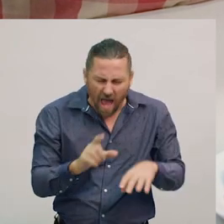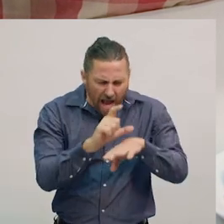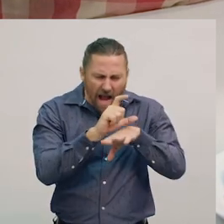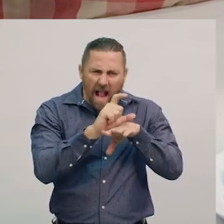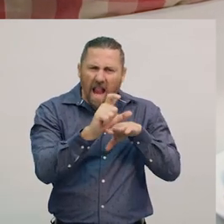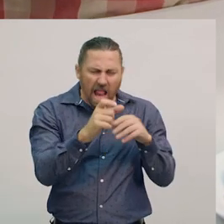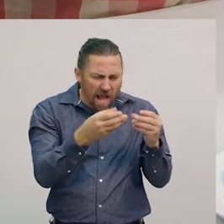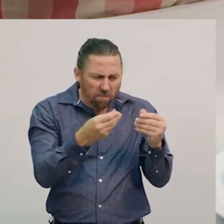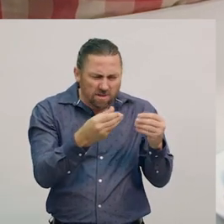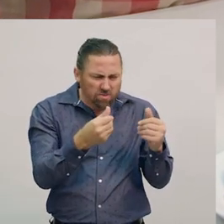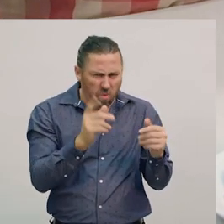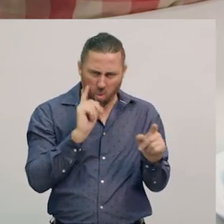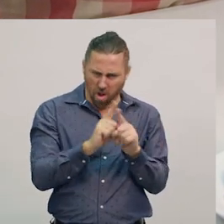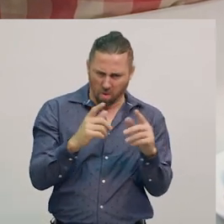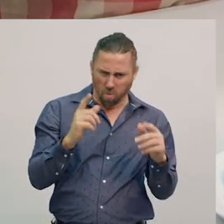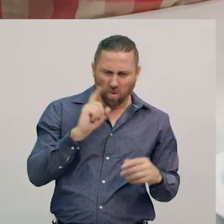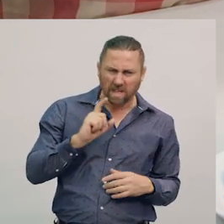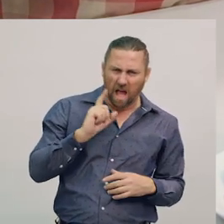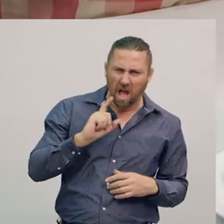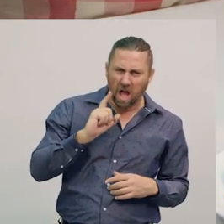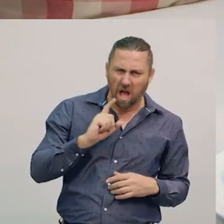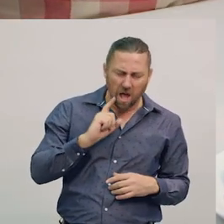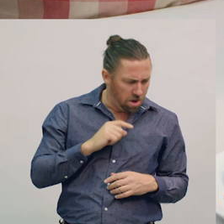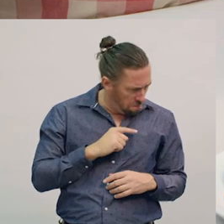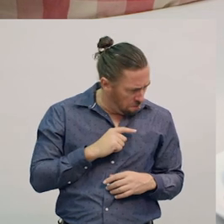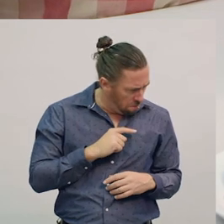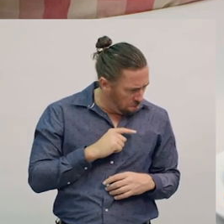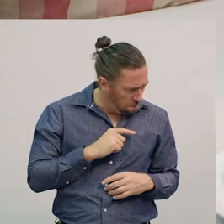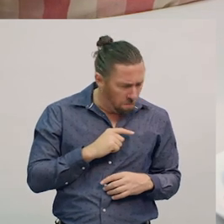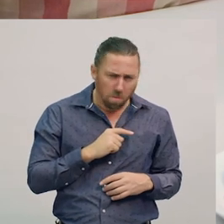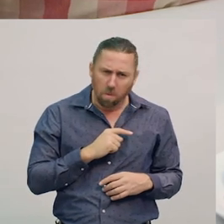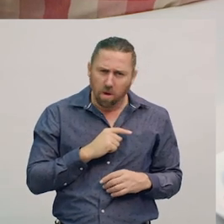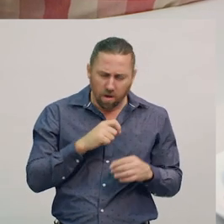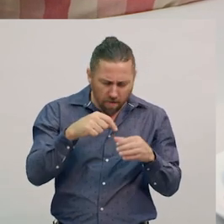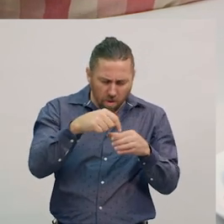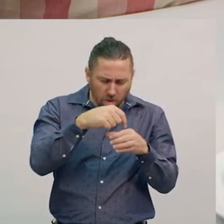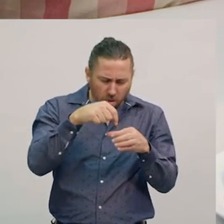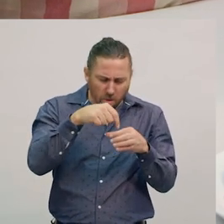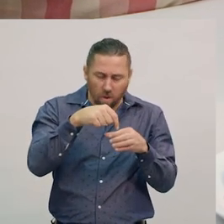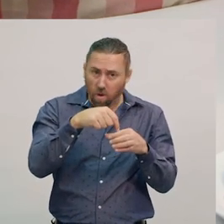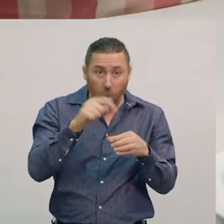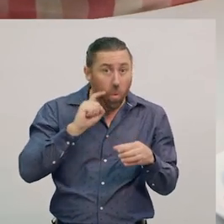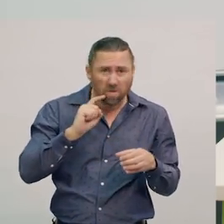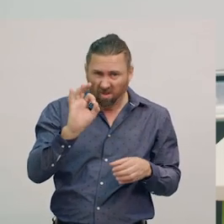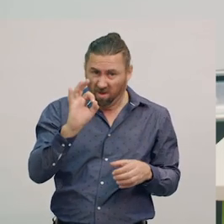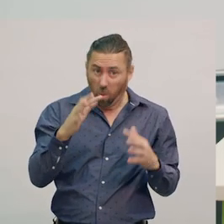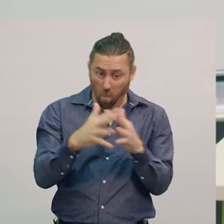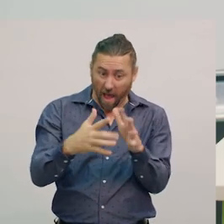that looks like water - a liquid. That’s actually still wax.